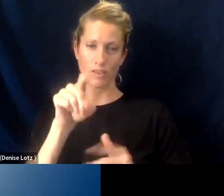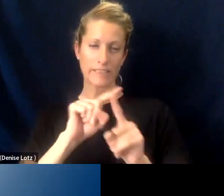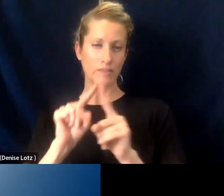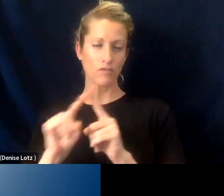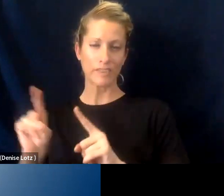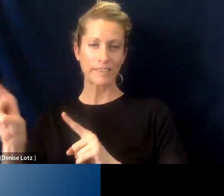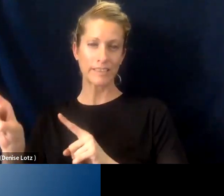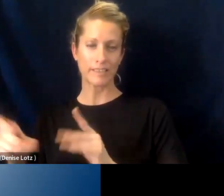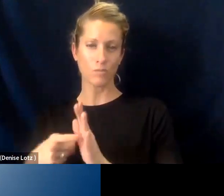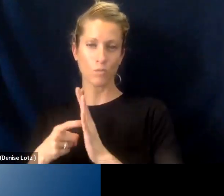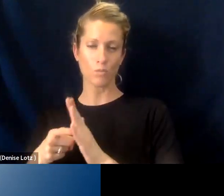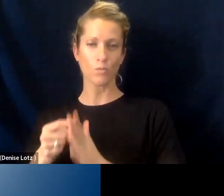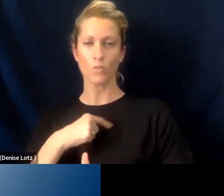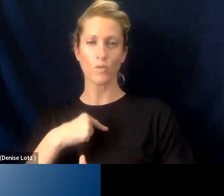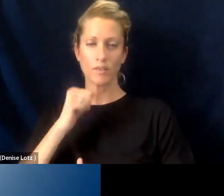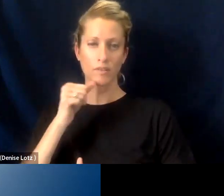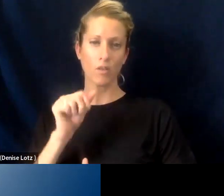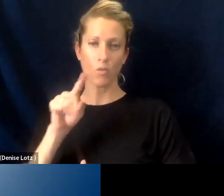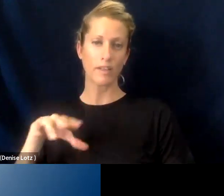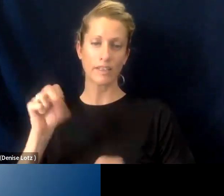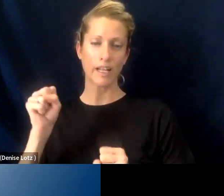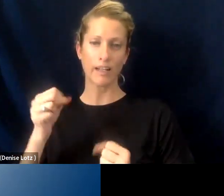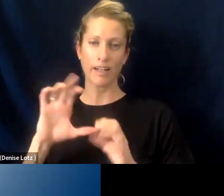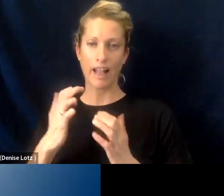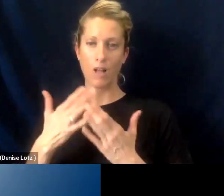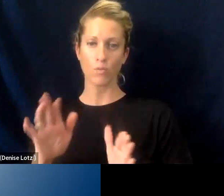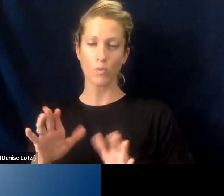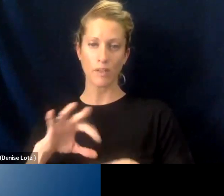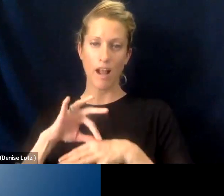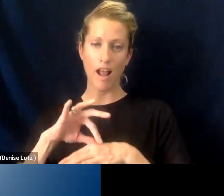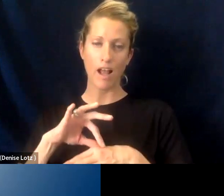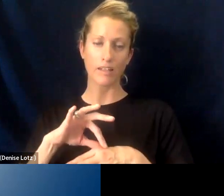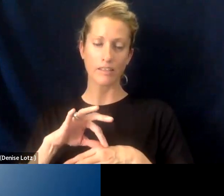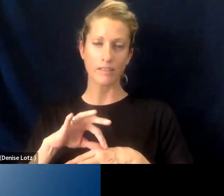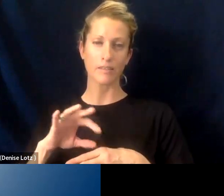And so we aren't, really taking classroom content and trying to mold it into an environment of online.